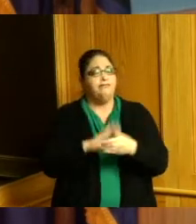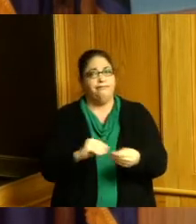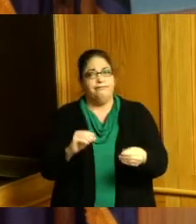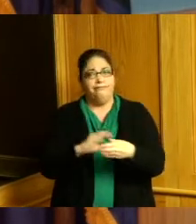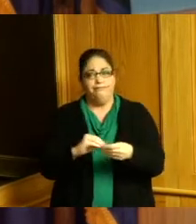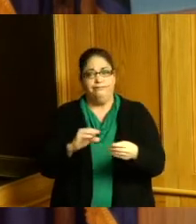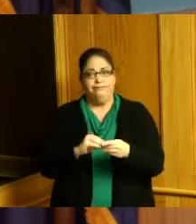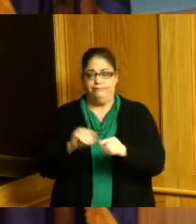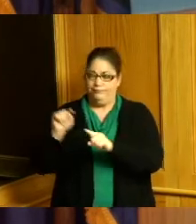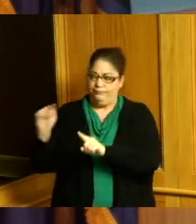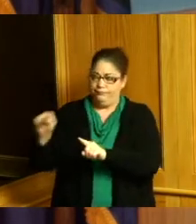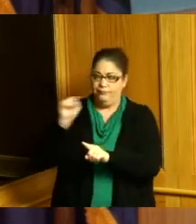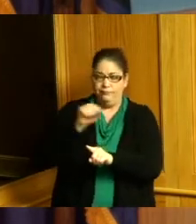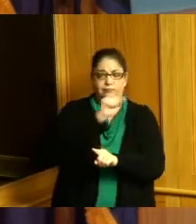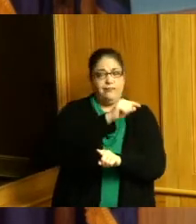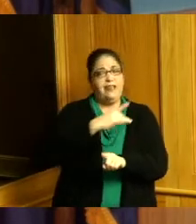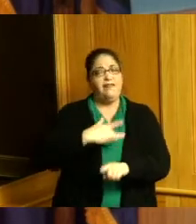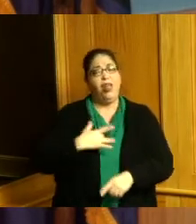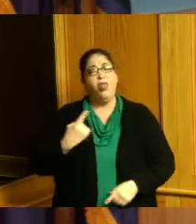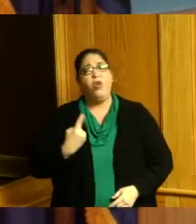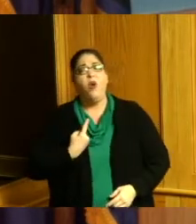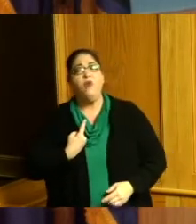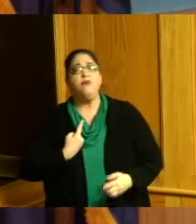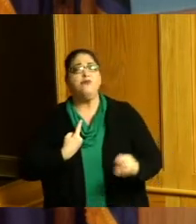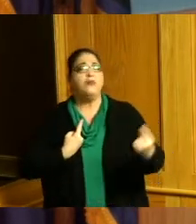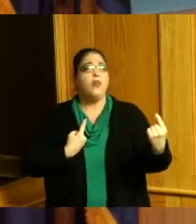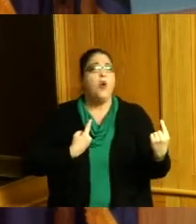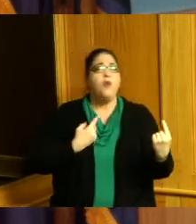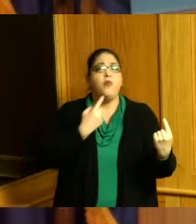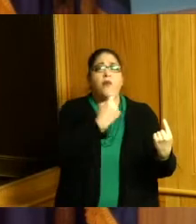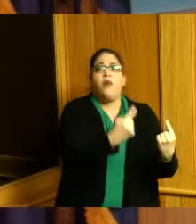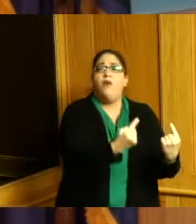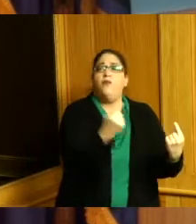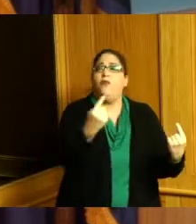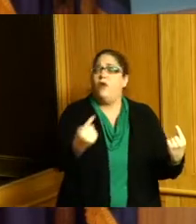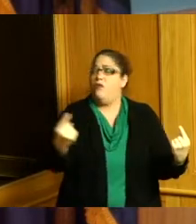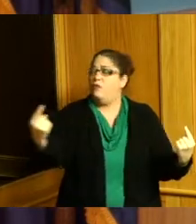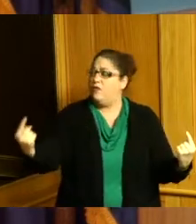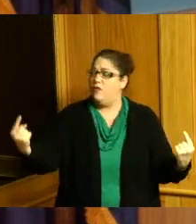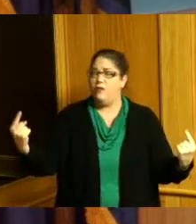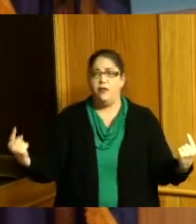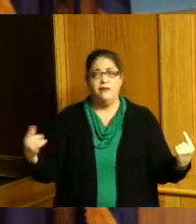they were in it alone many people said you know do my does my vote count because once